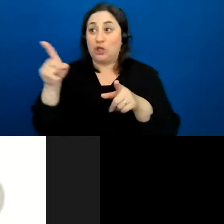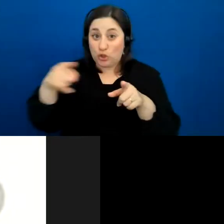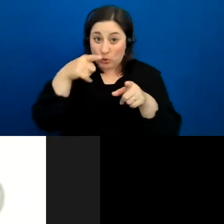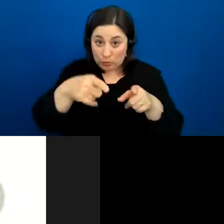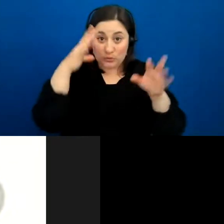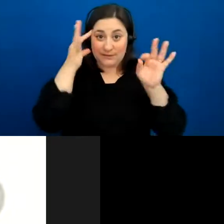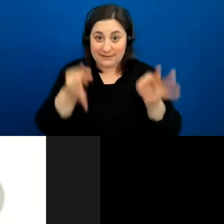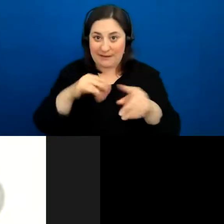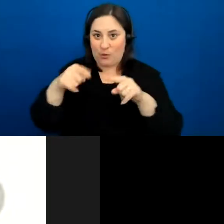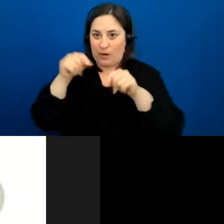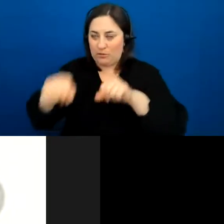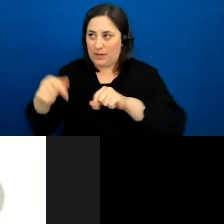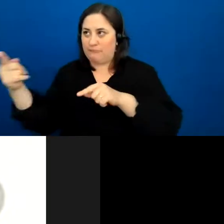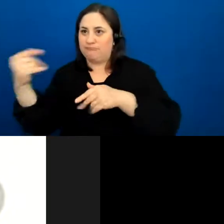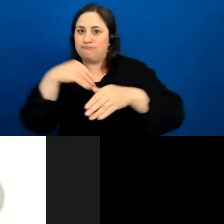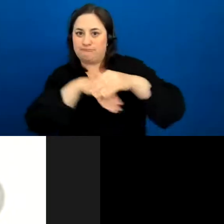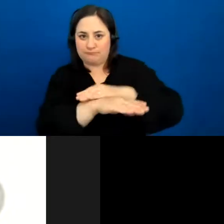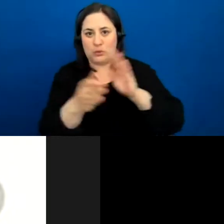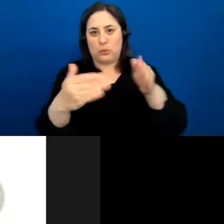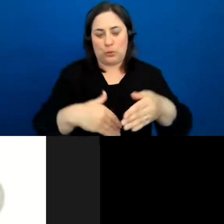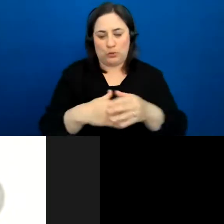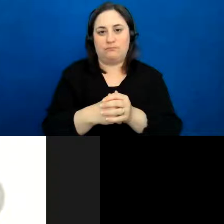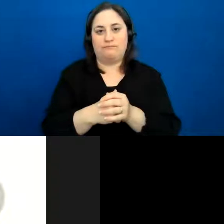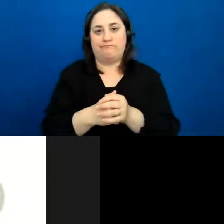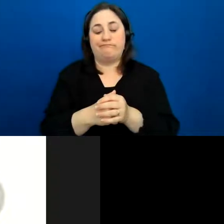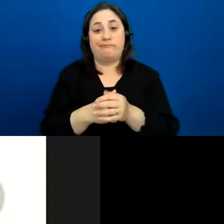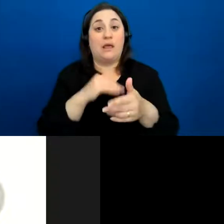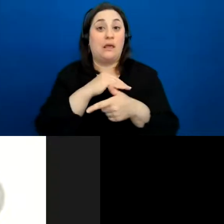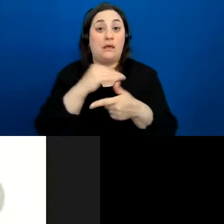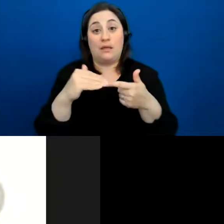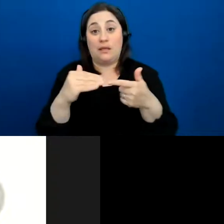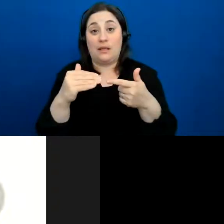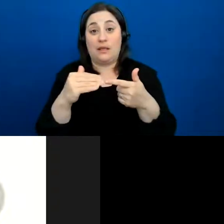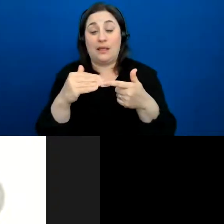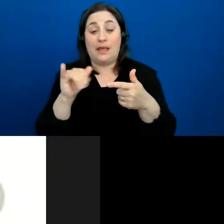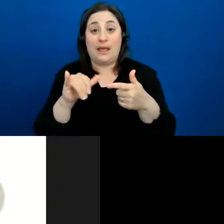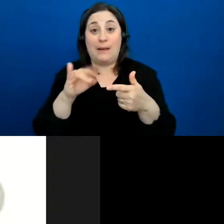That is one thing I really like to use. Breakout rooms are something that I think